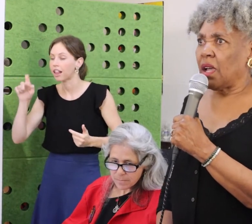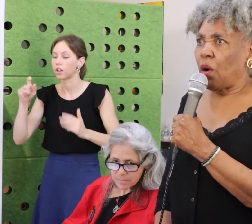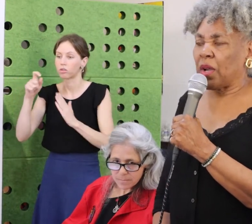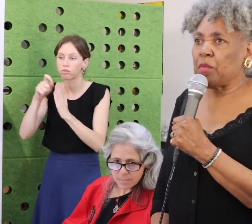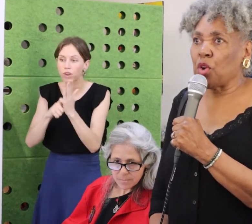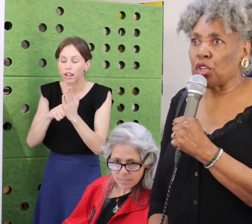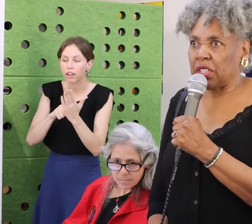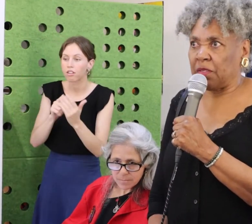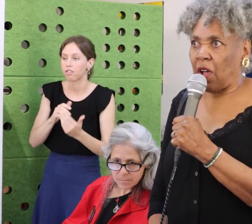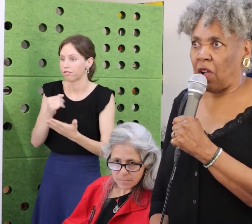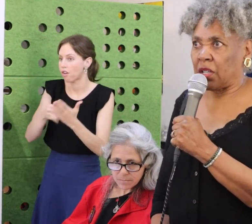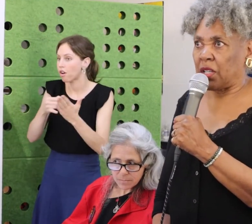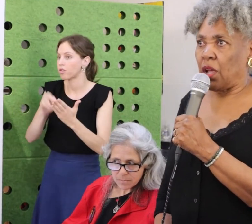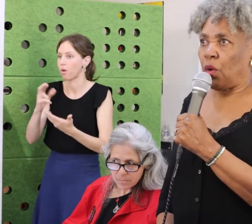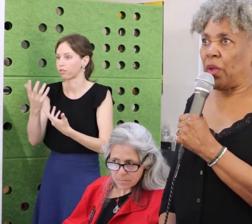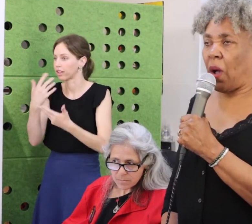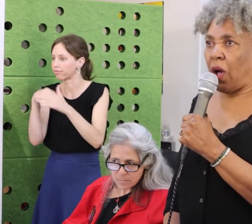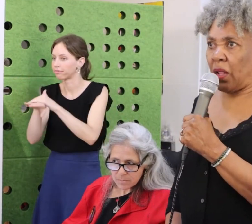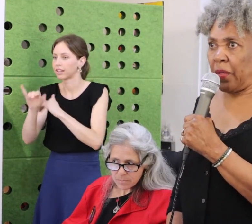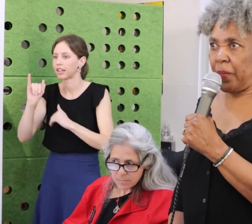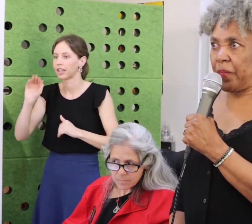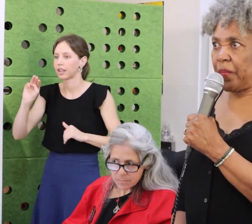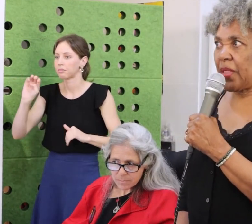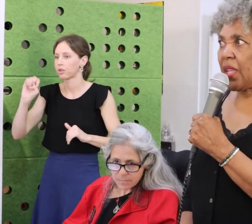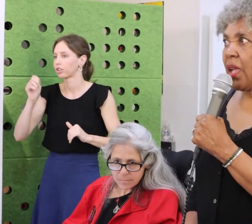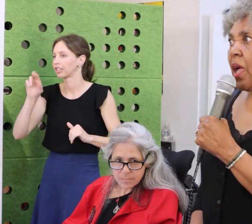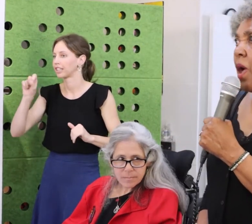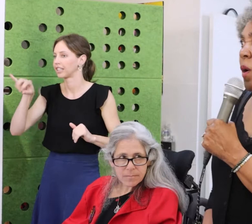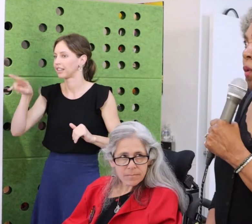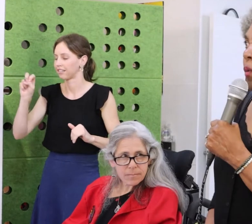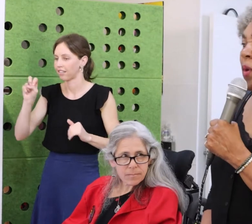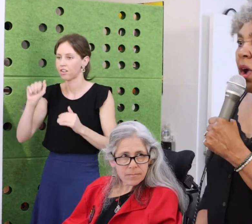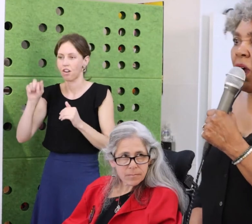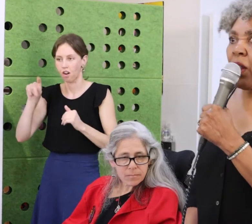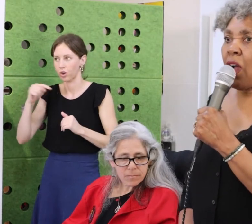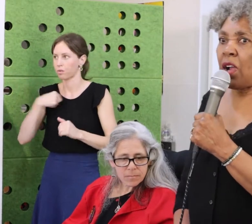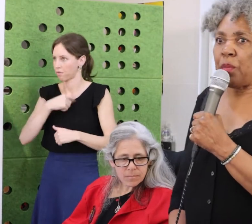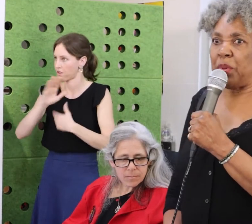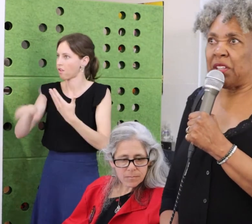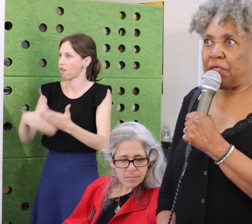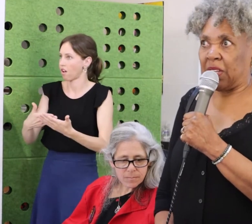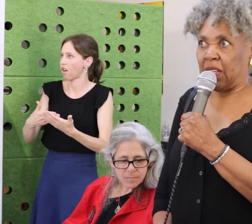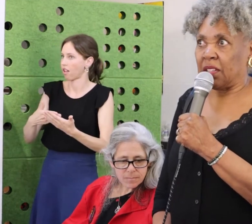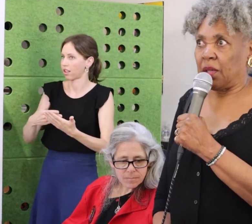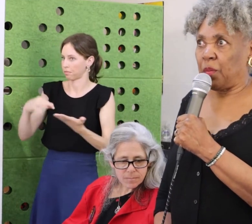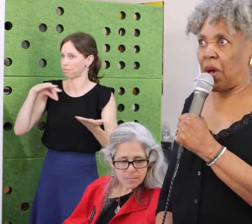Lloyd Lewis. I almost forgot you, Lloyd.